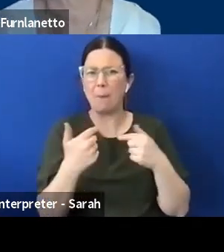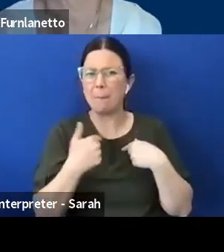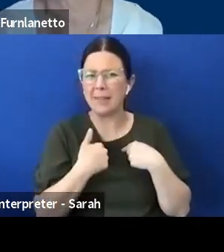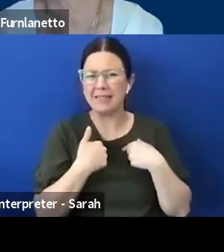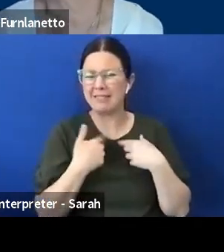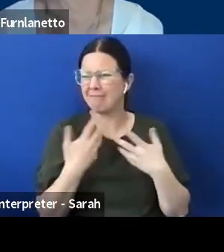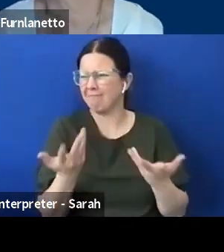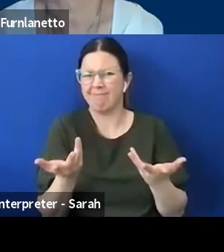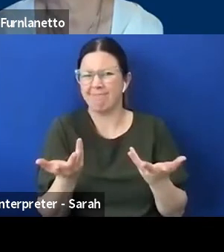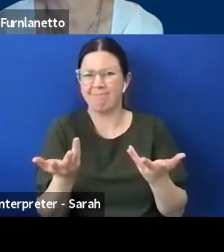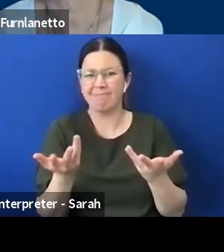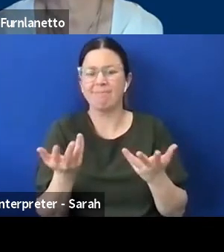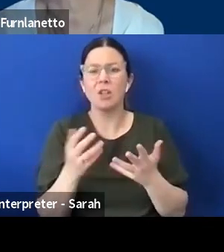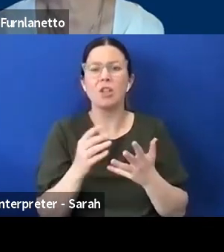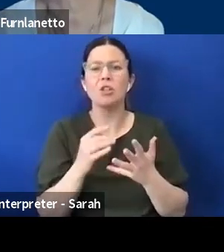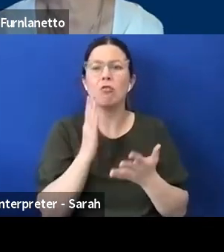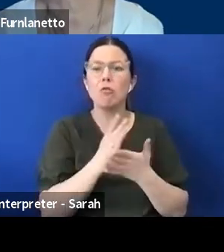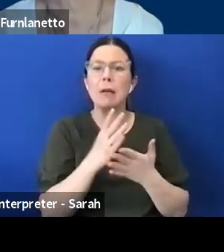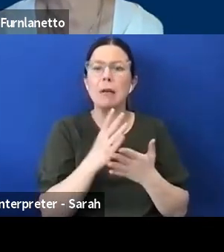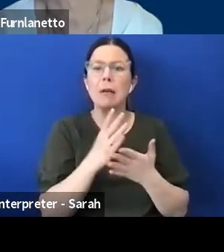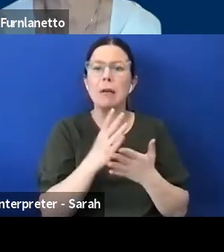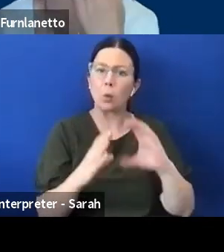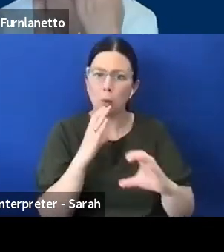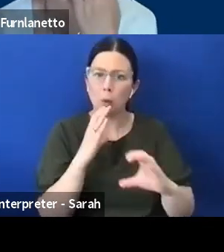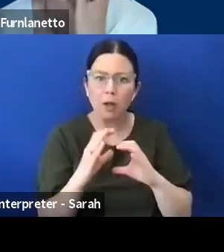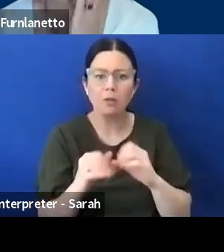you really need to communicate and work with the people with the disability to work